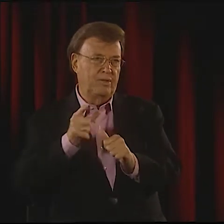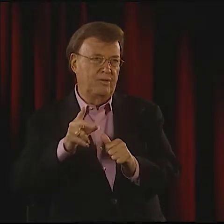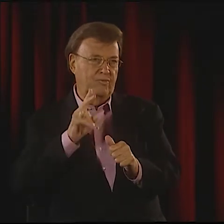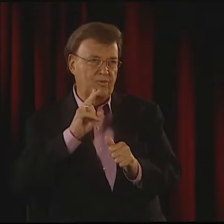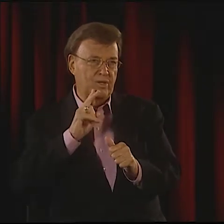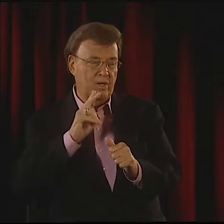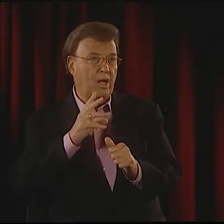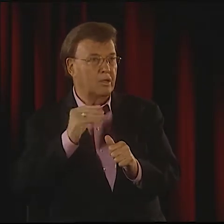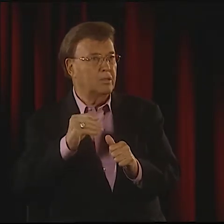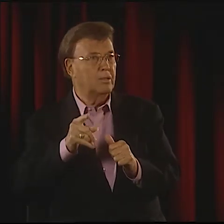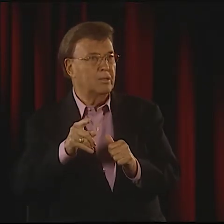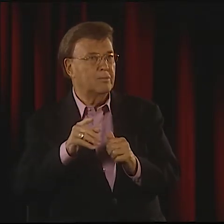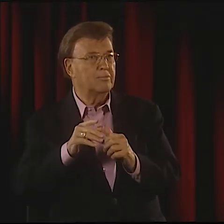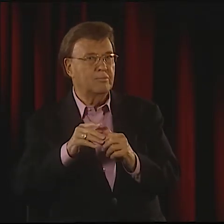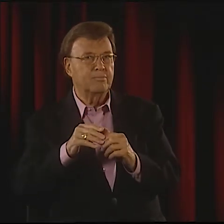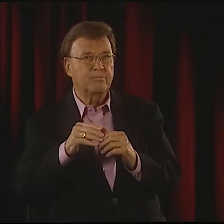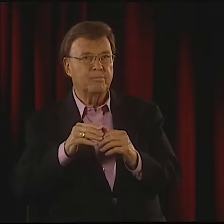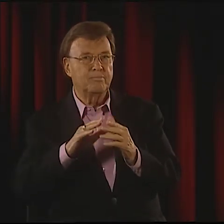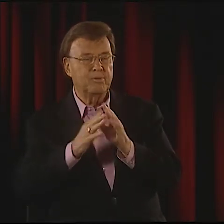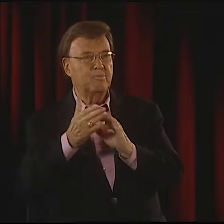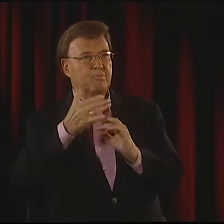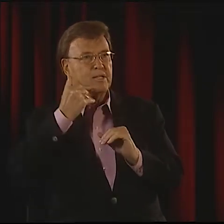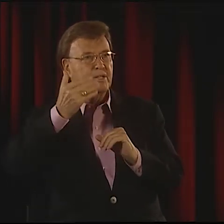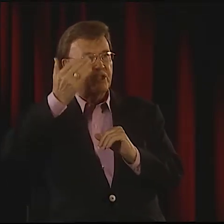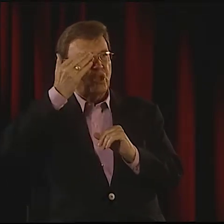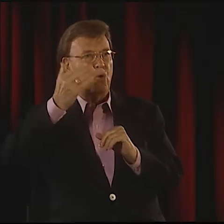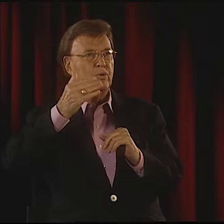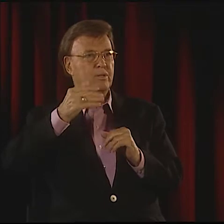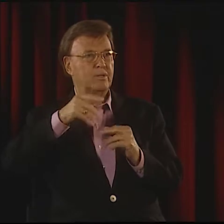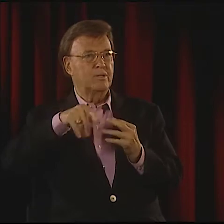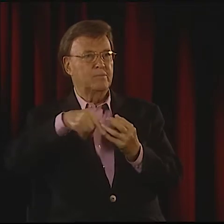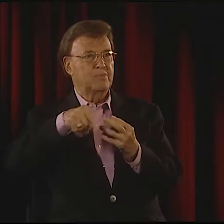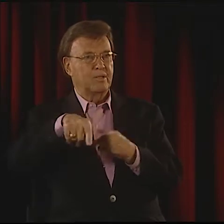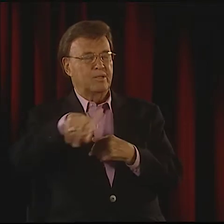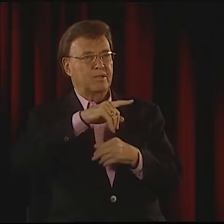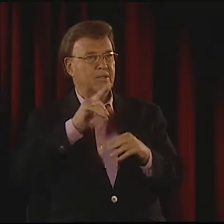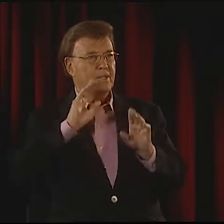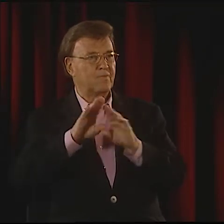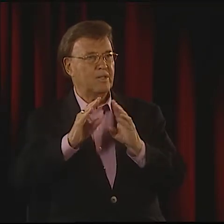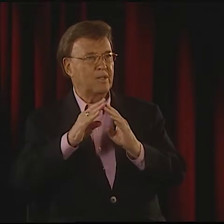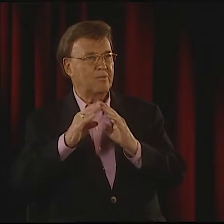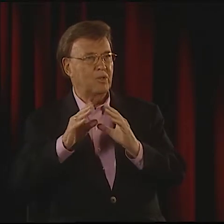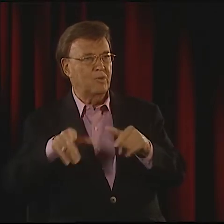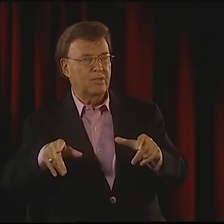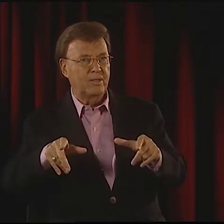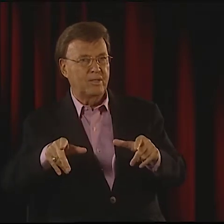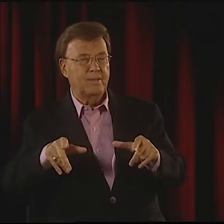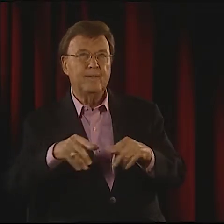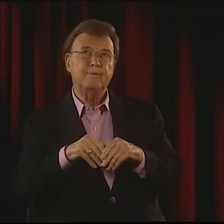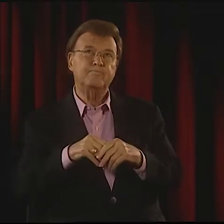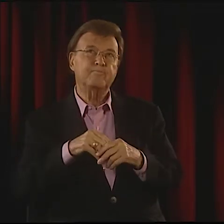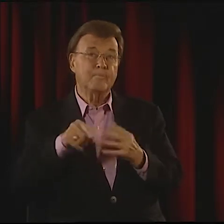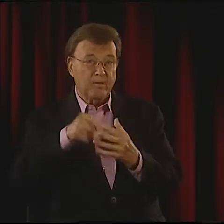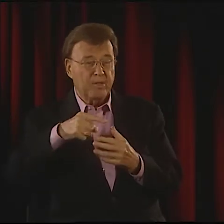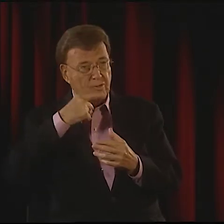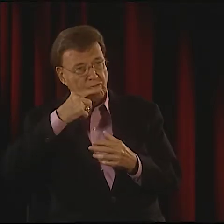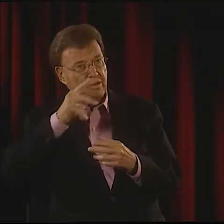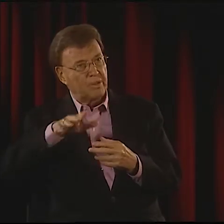AND DO THE STUDIES AND ANALYSIS. I FELL THAT REALLY CHALLENGED VALLI TO GO INTO A WHOLE OTHER REALM, AND HE BECAME BETTER KNOWN